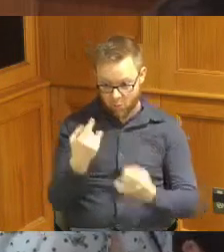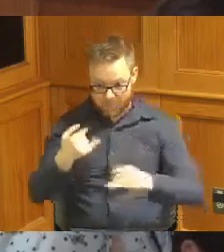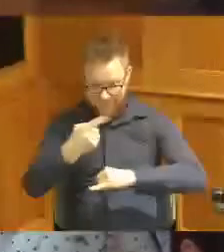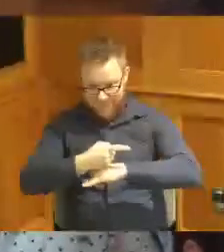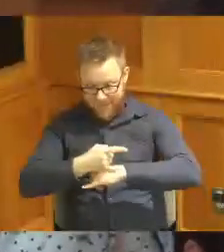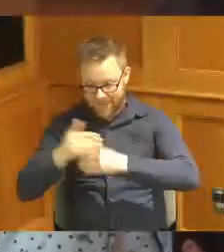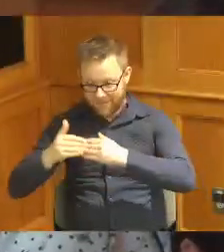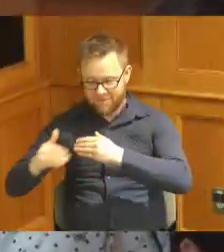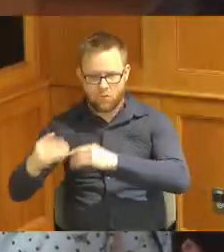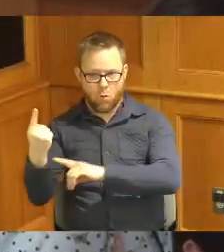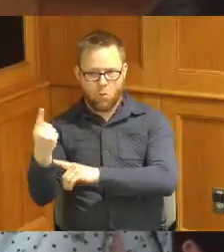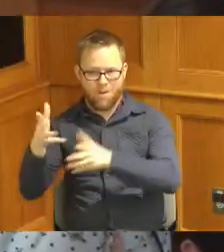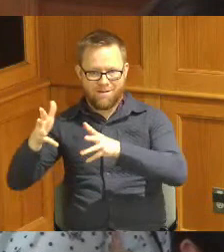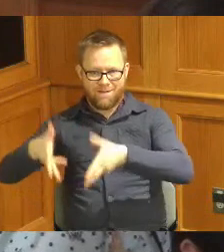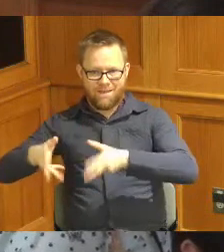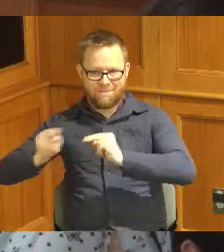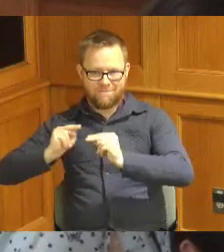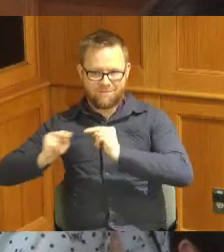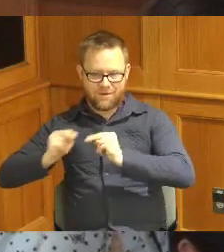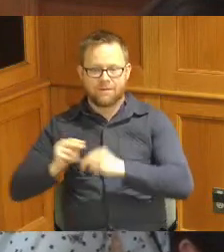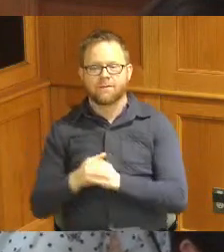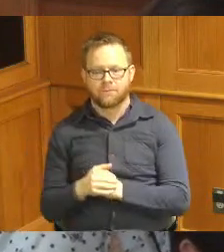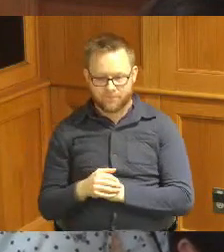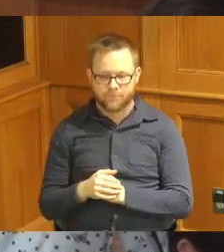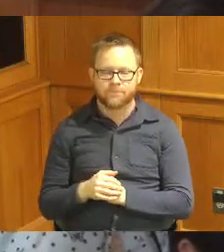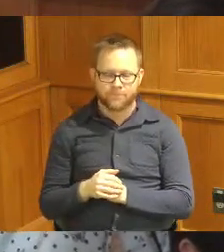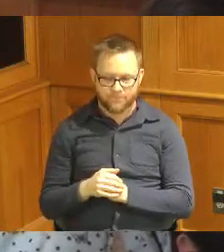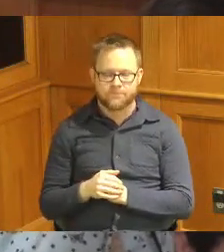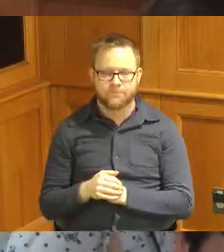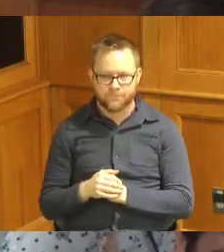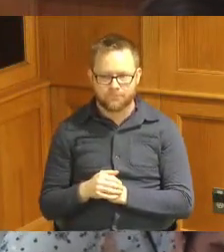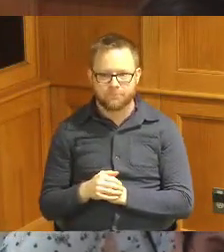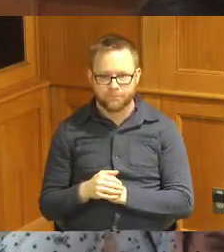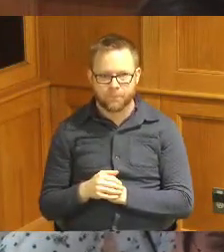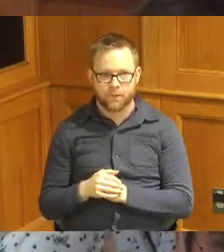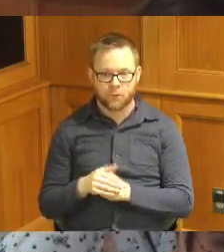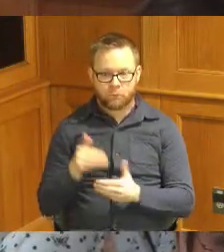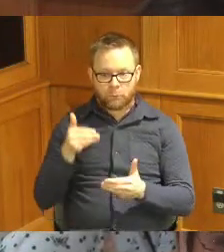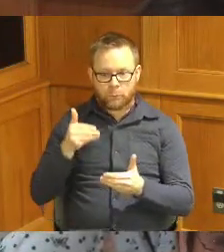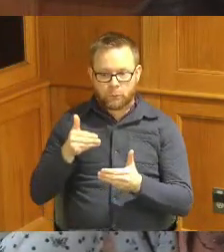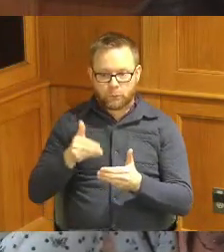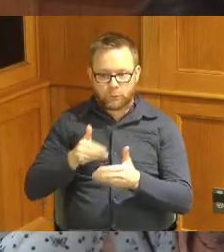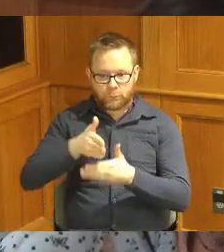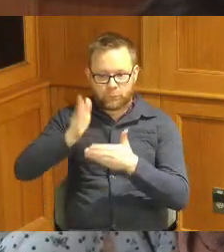only have one remaining under contract negotiation so we almost have completed our Workforce grants